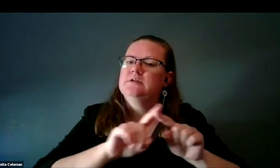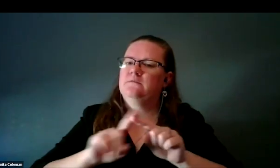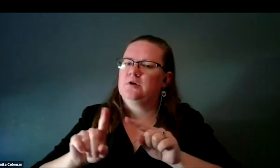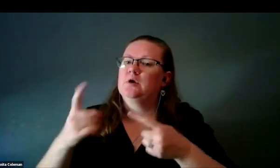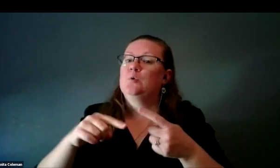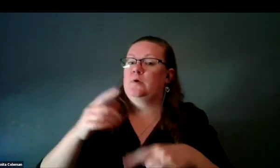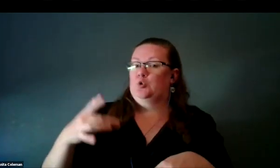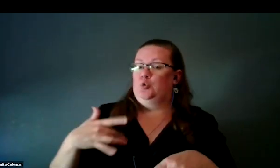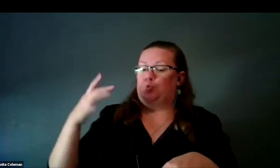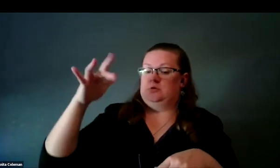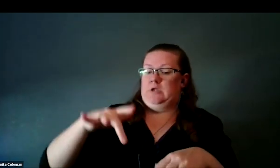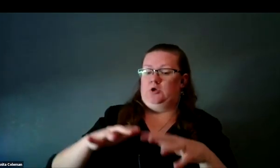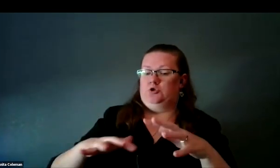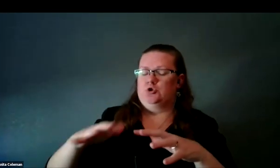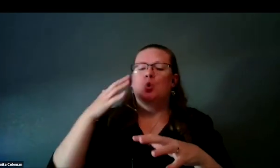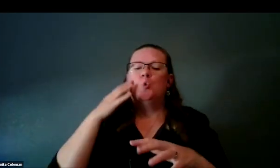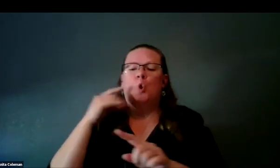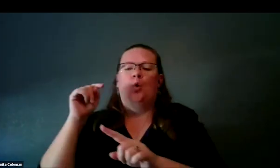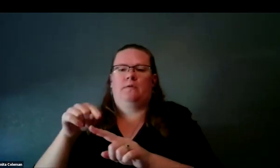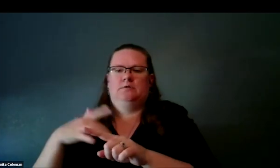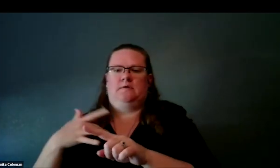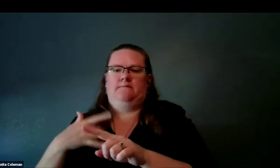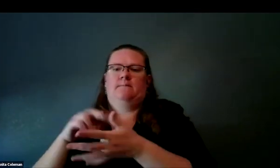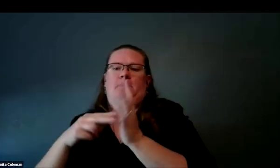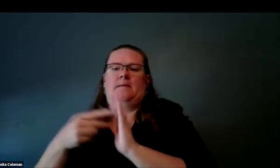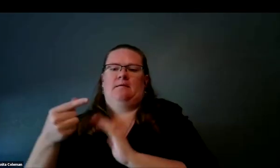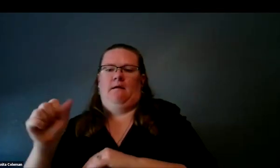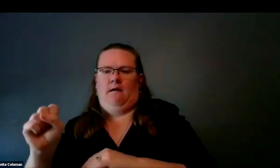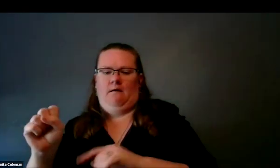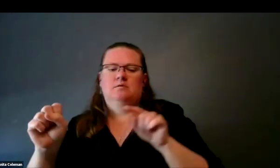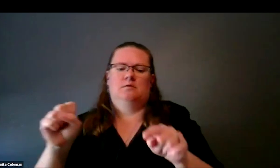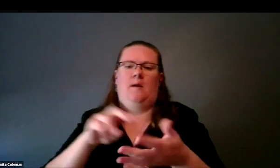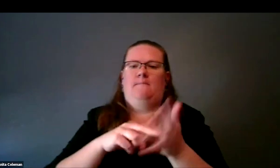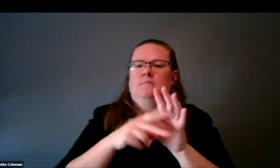you can tell where the gas was, where the stars were, et cetera.